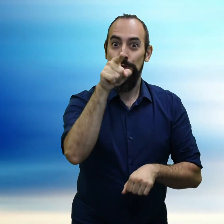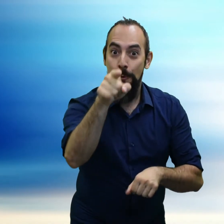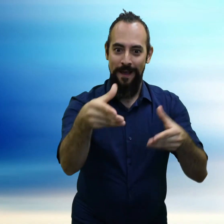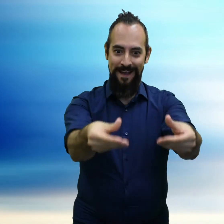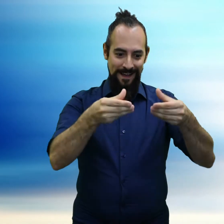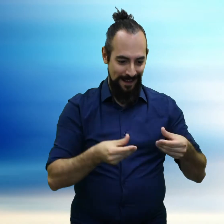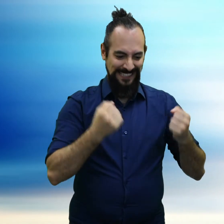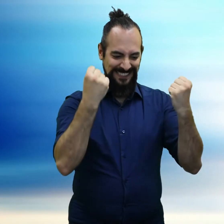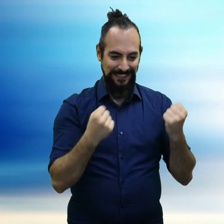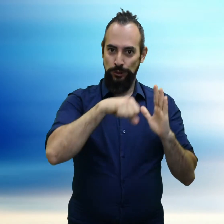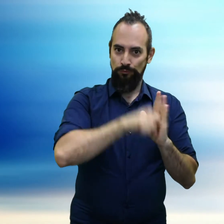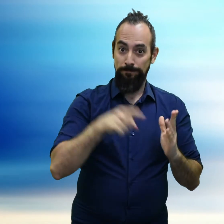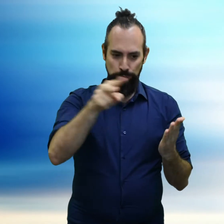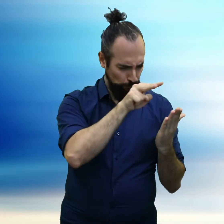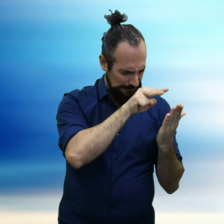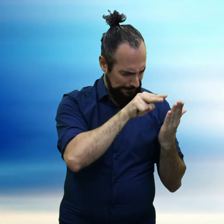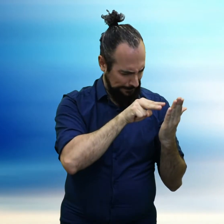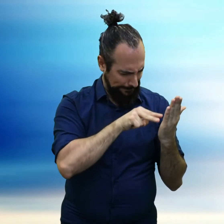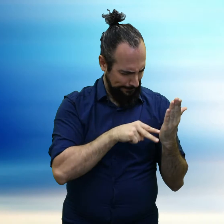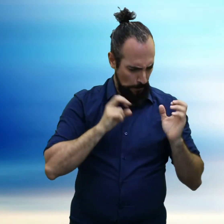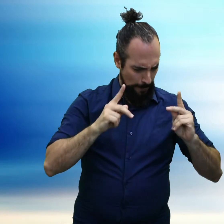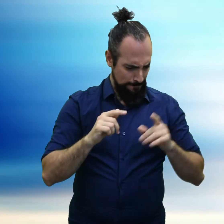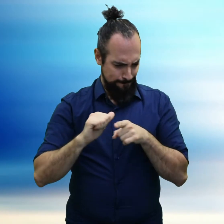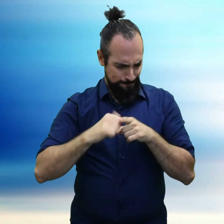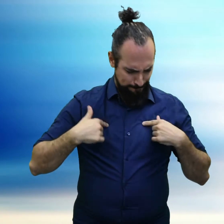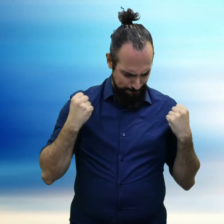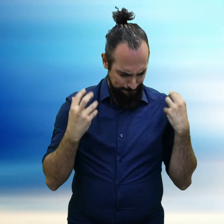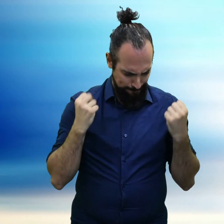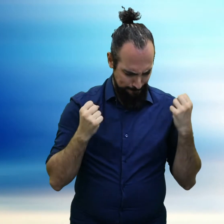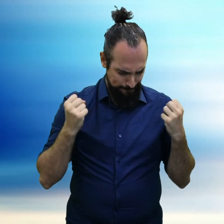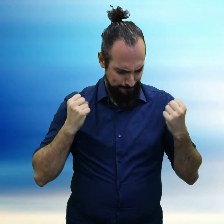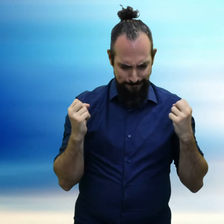As soon as you receive the email, read the lines and start practicing your signs!